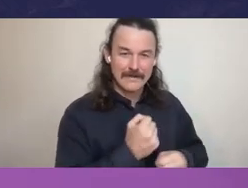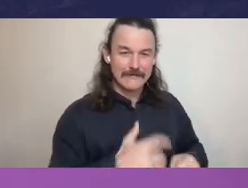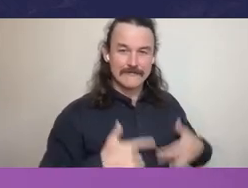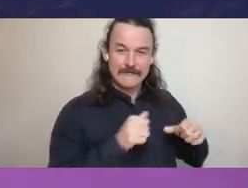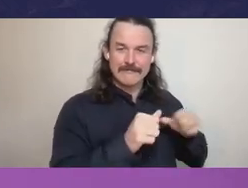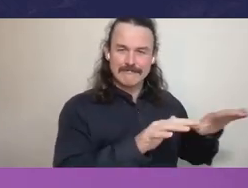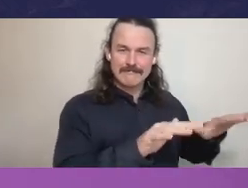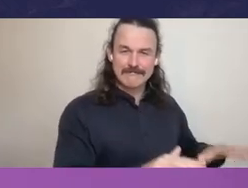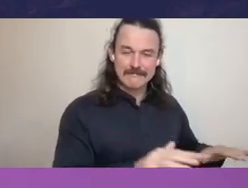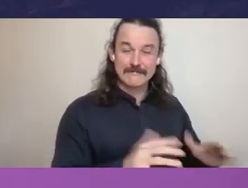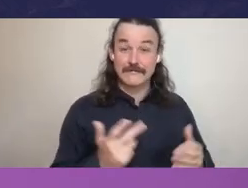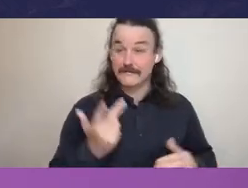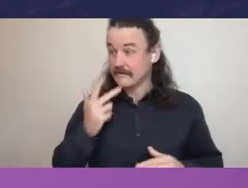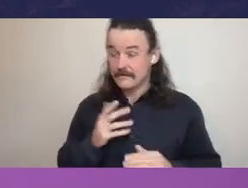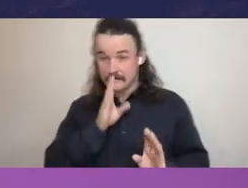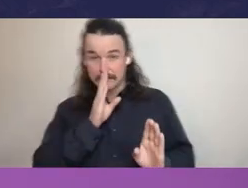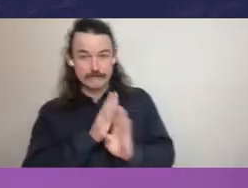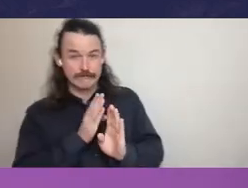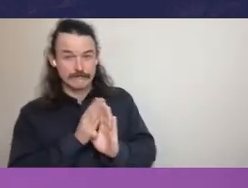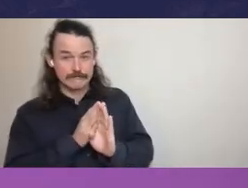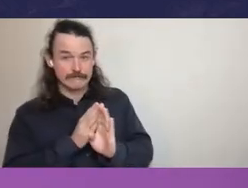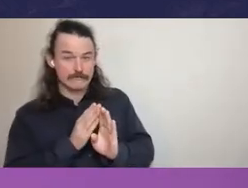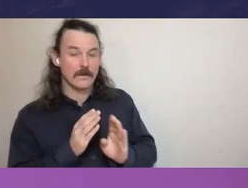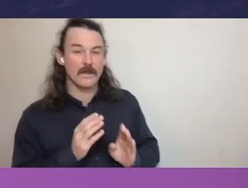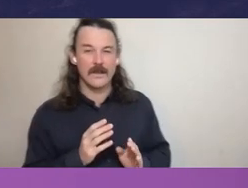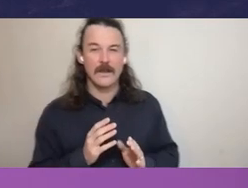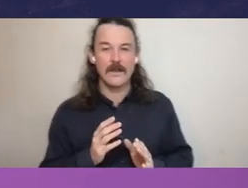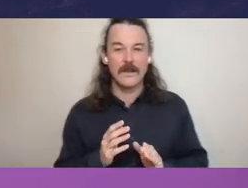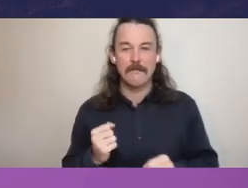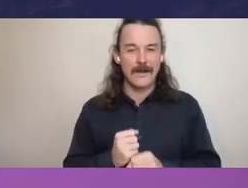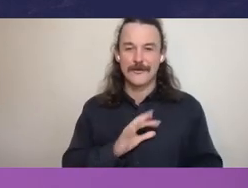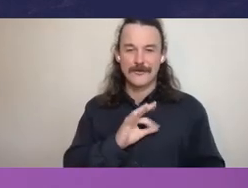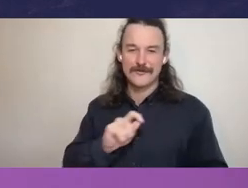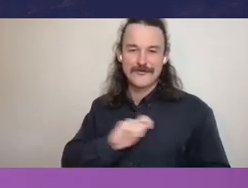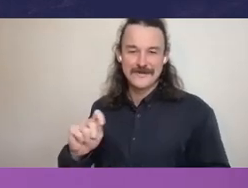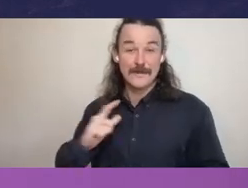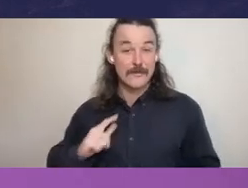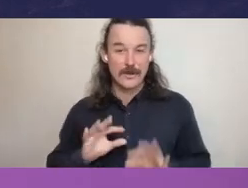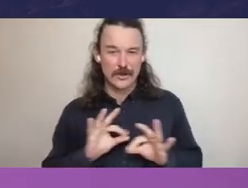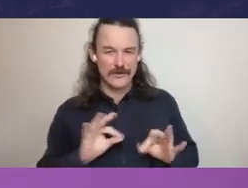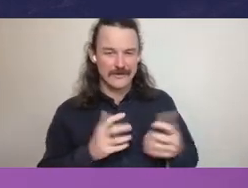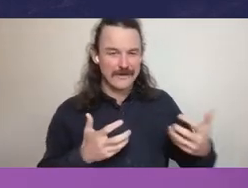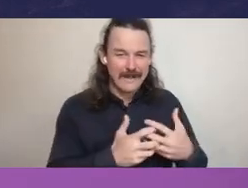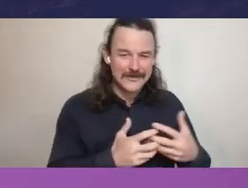public confidence in our institutions by a failure to engage and consult. And we've seen other examples.